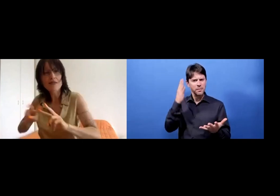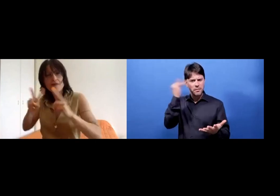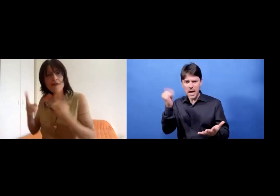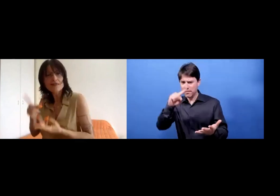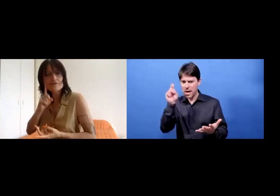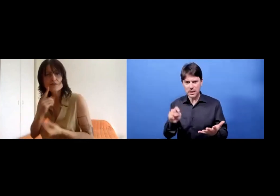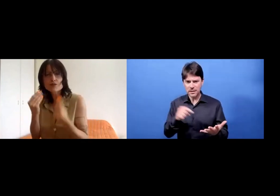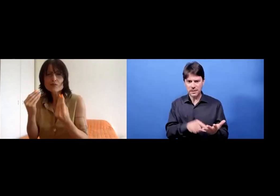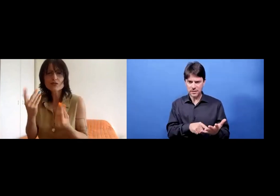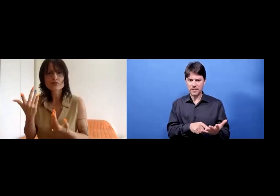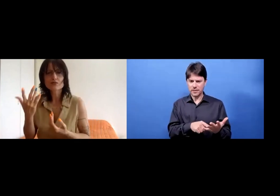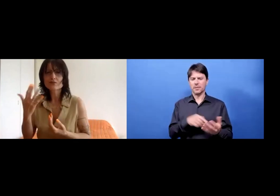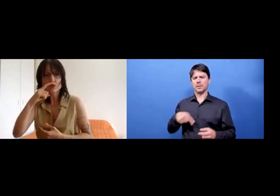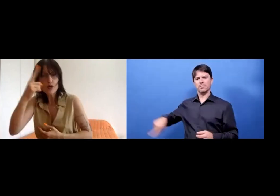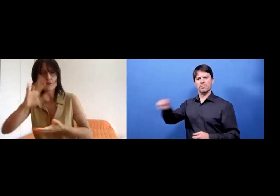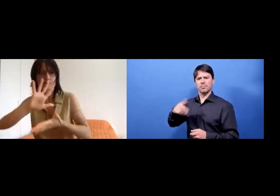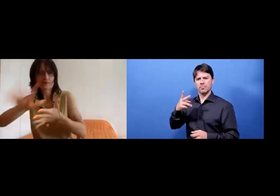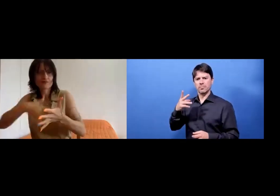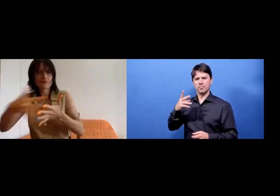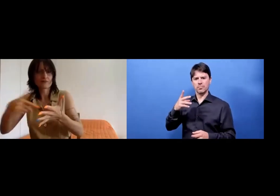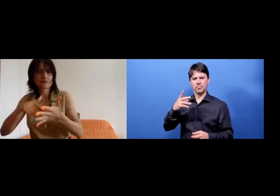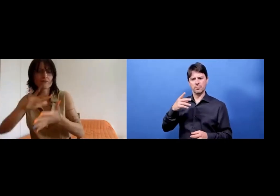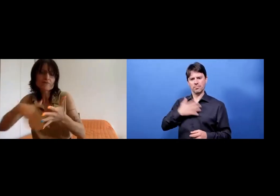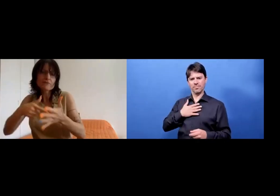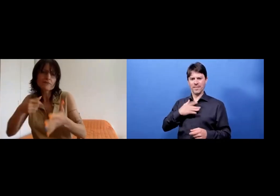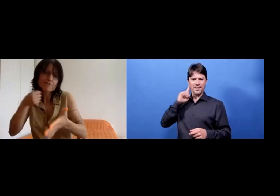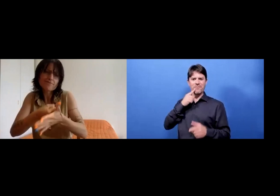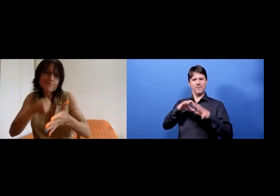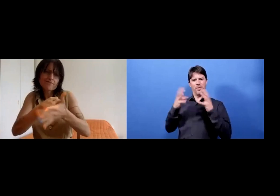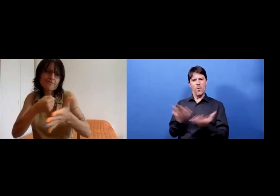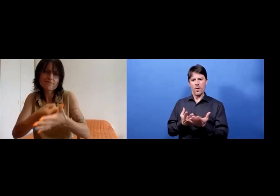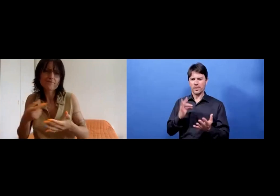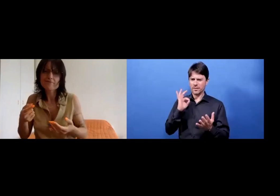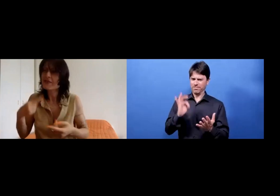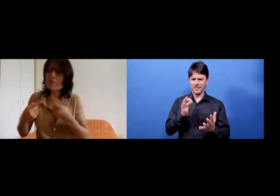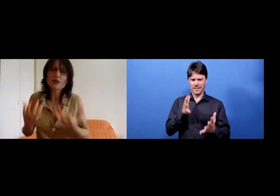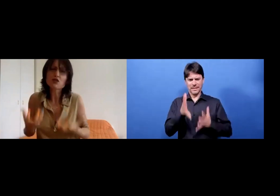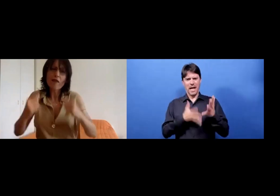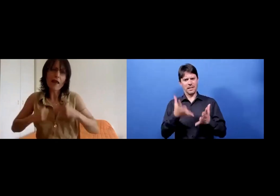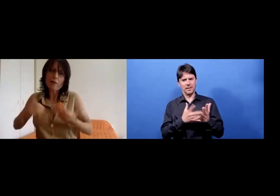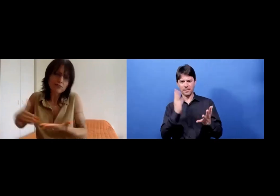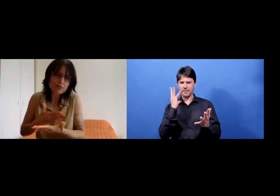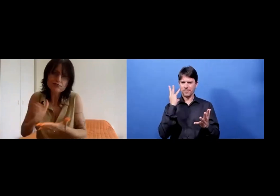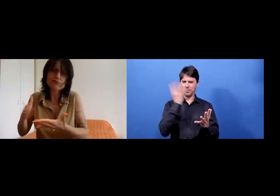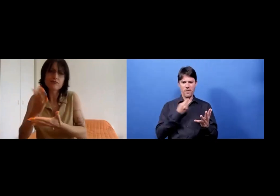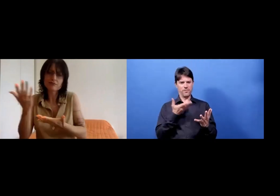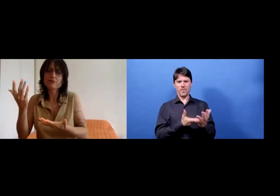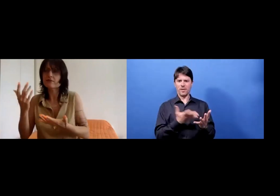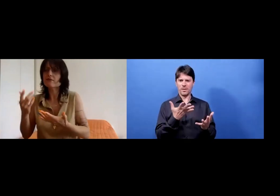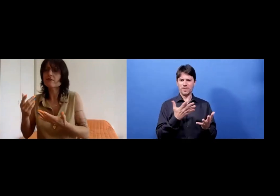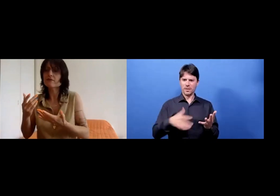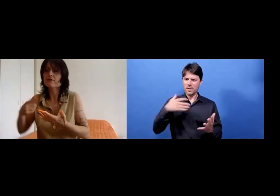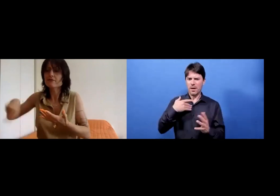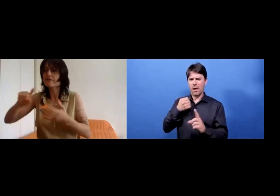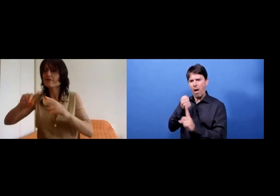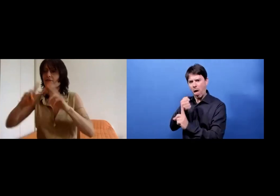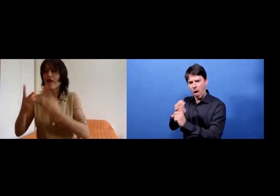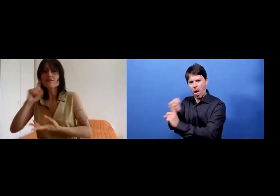in which sign language can be art. And this is a beautiful subject, because Deaf people for many generations